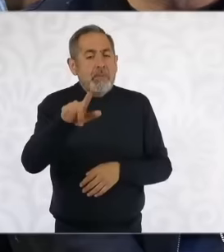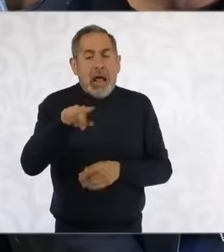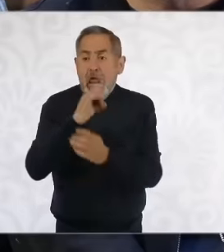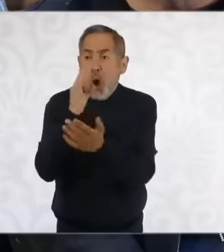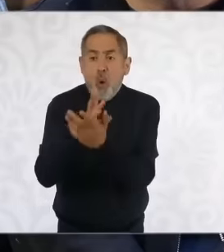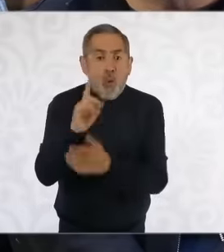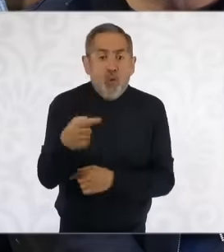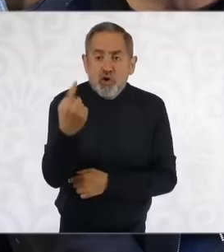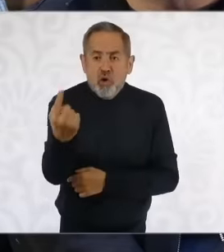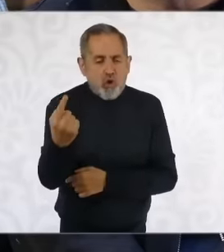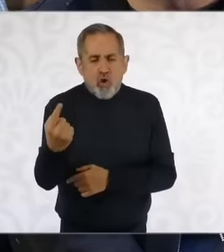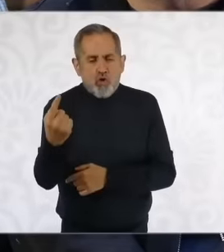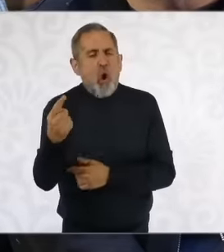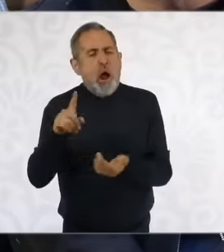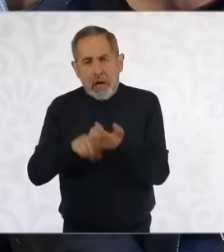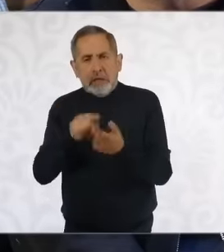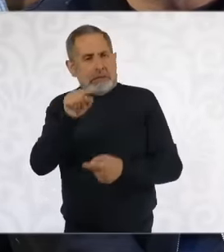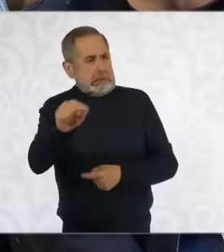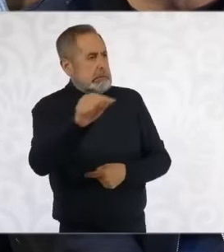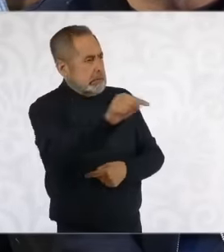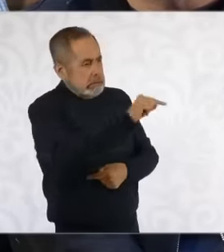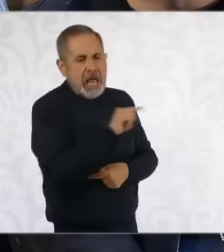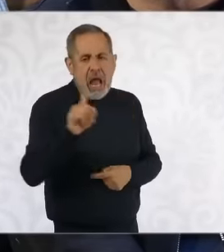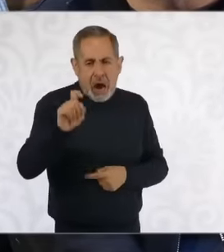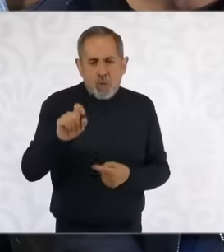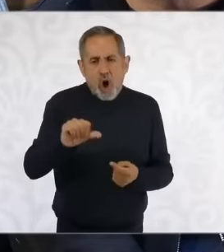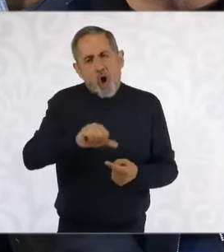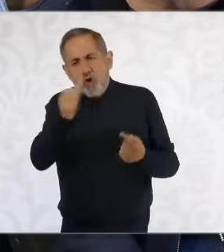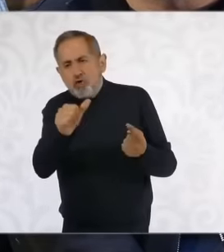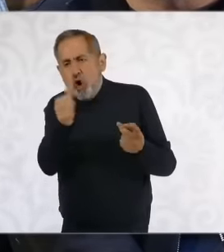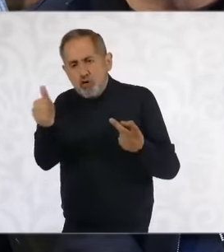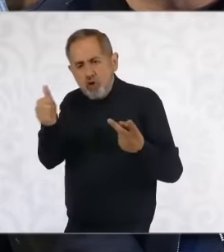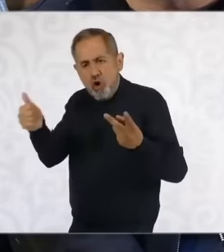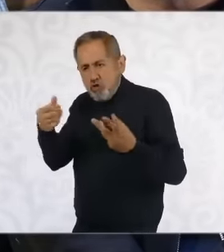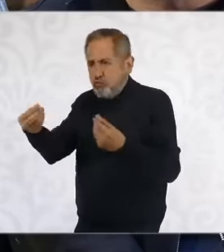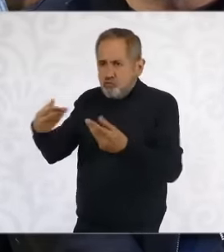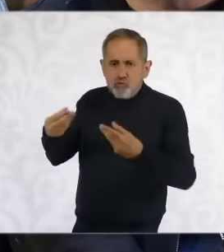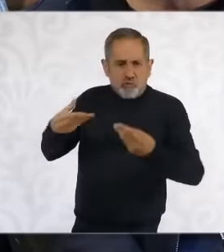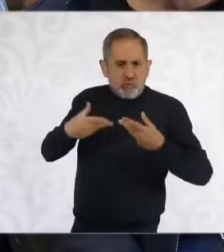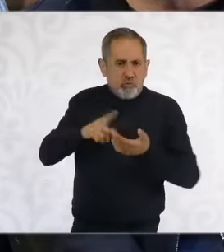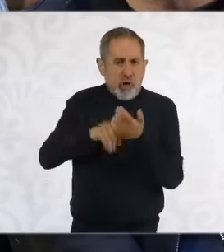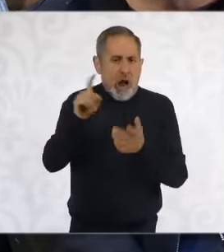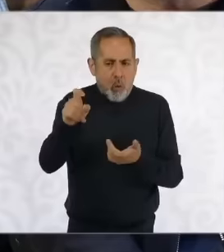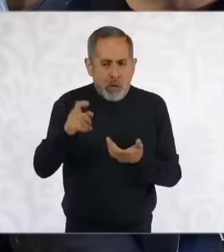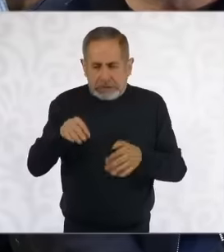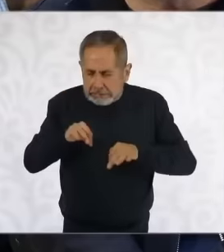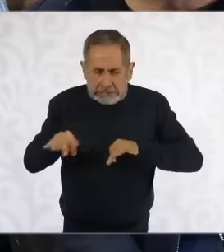water supply through its own and sustainable sources, this hydraulic crisis